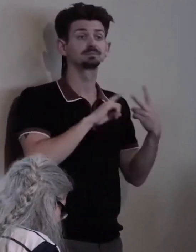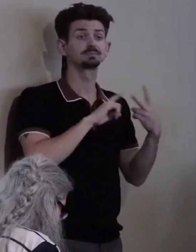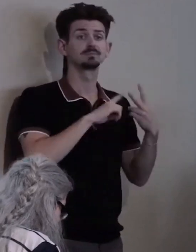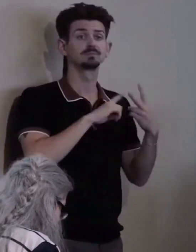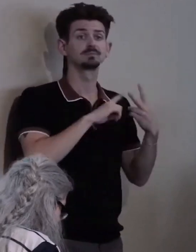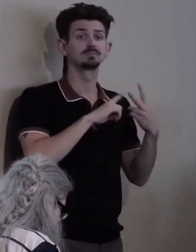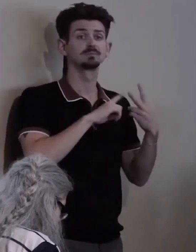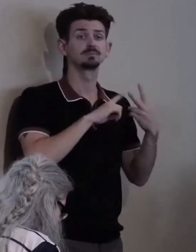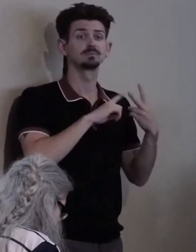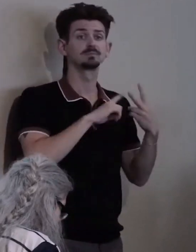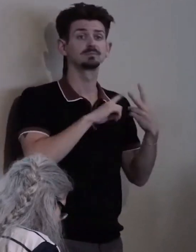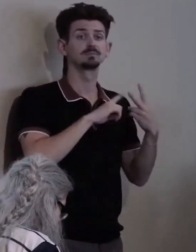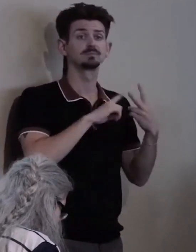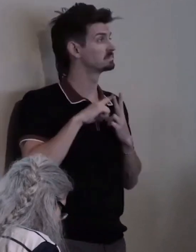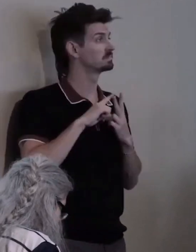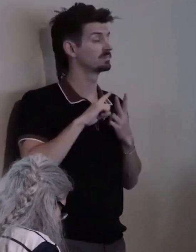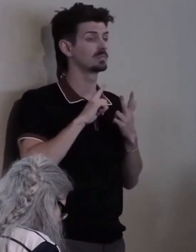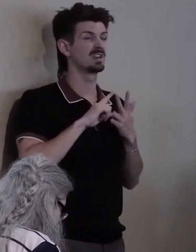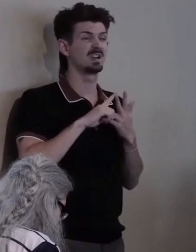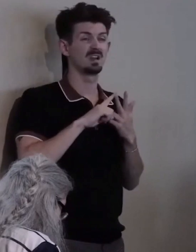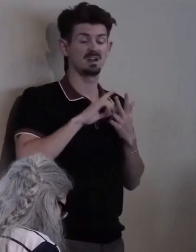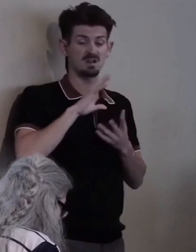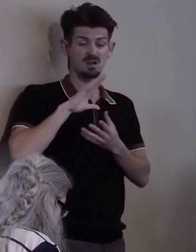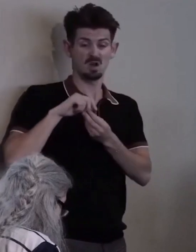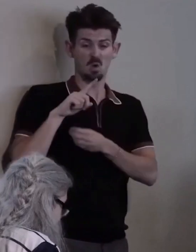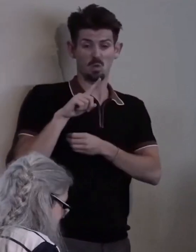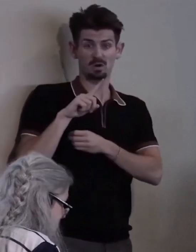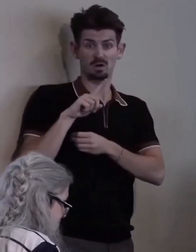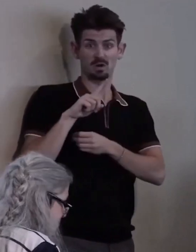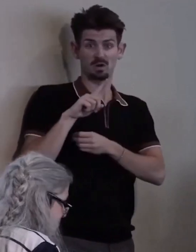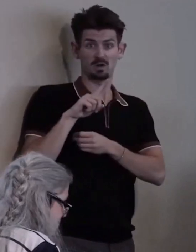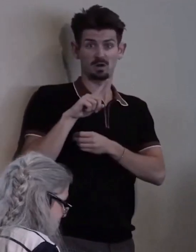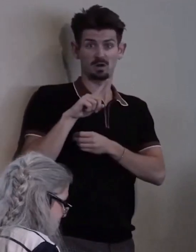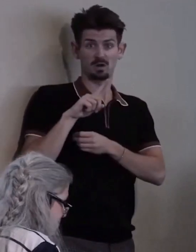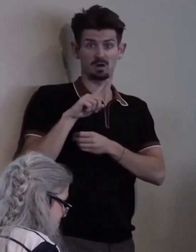and 103 defendants.